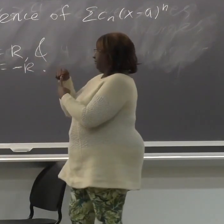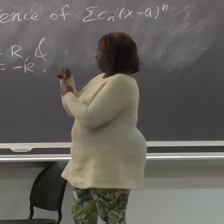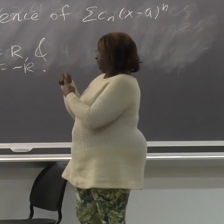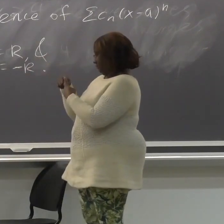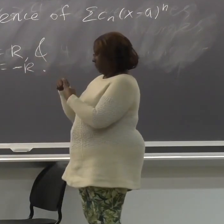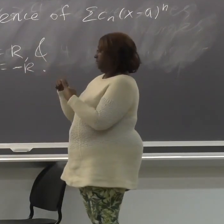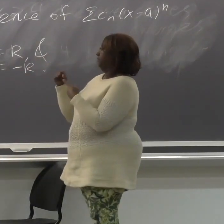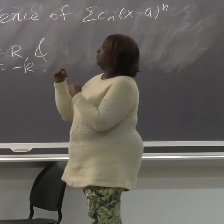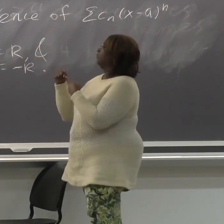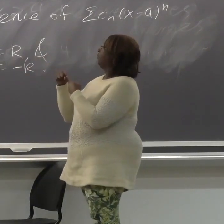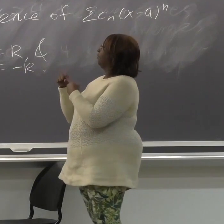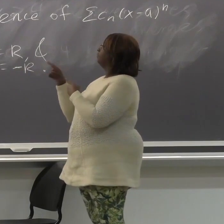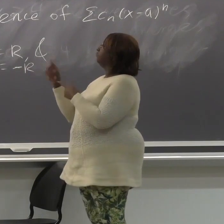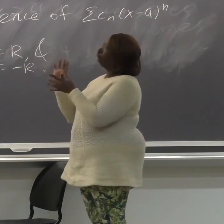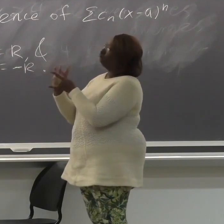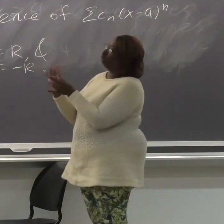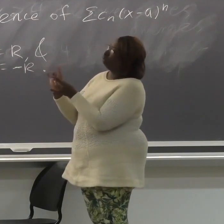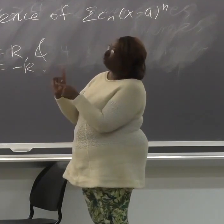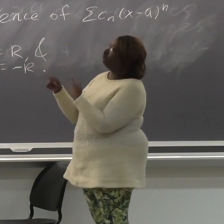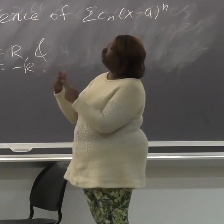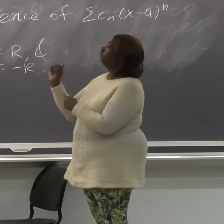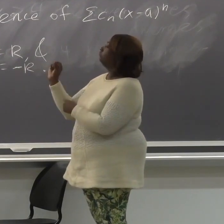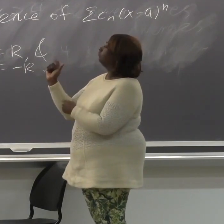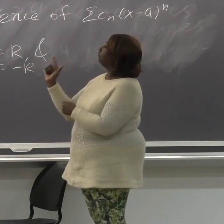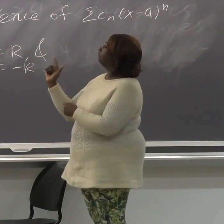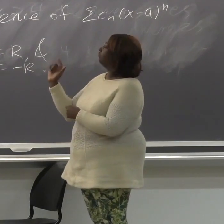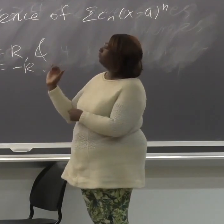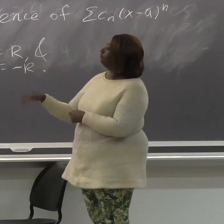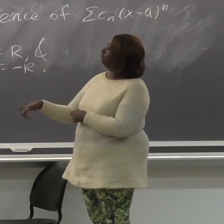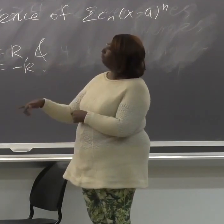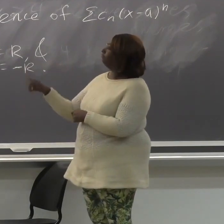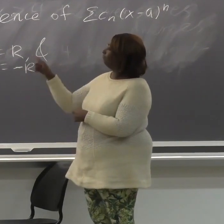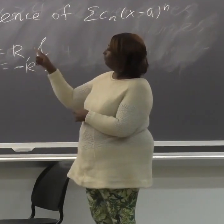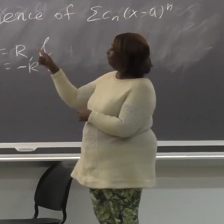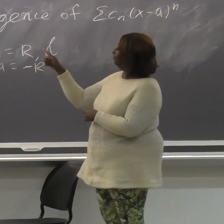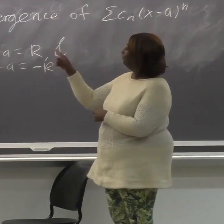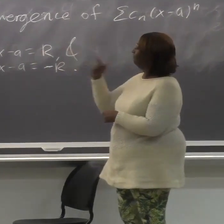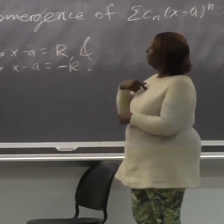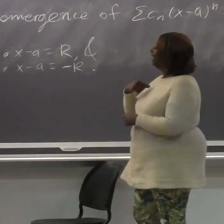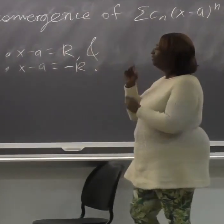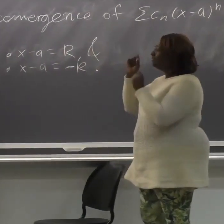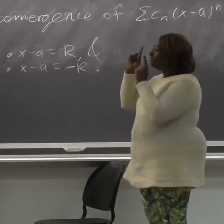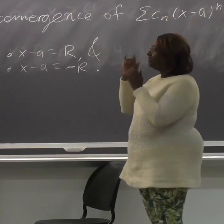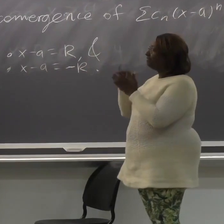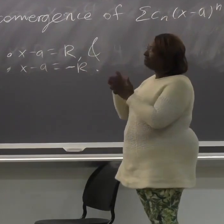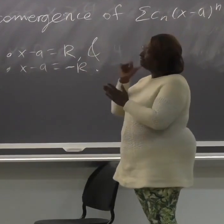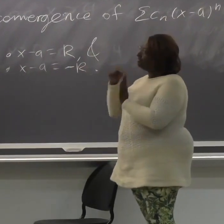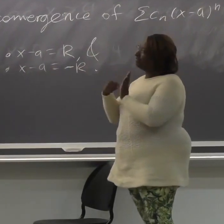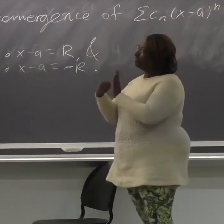Richie, I have two questions for you. My first question would be that you had mentioned about ASL. You had mentioned something about ASL ..